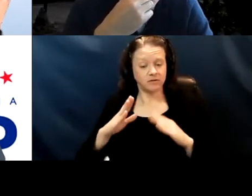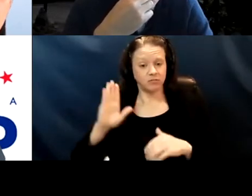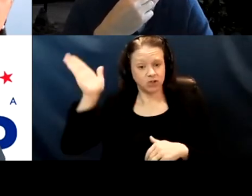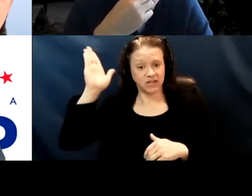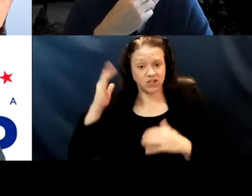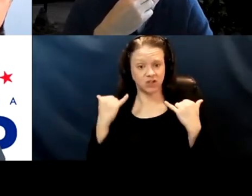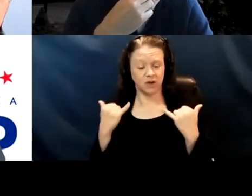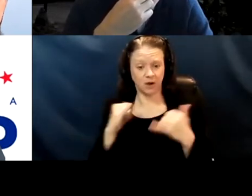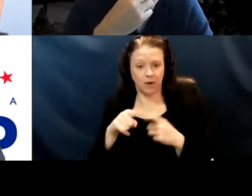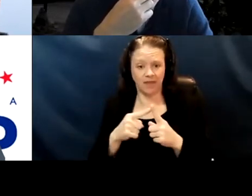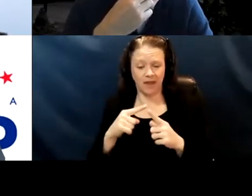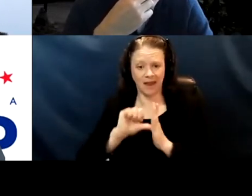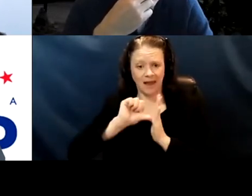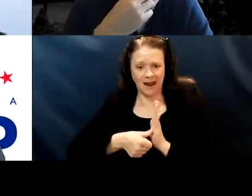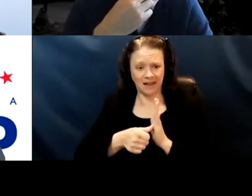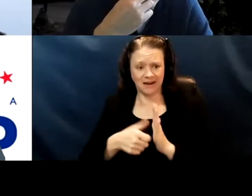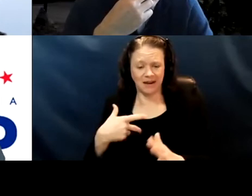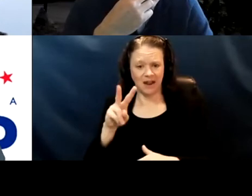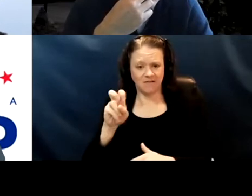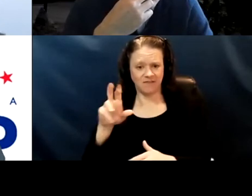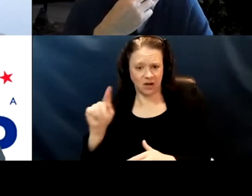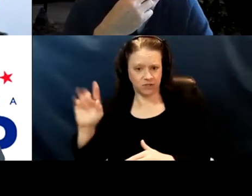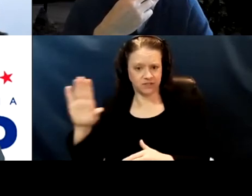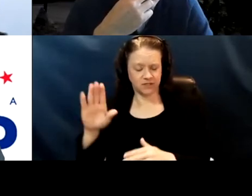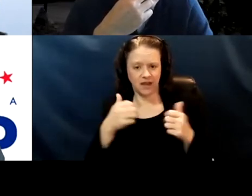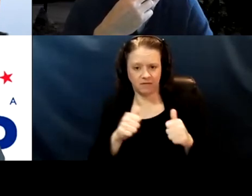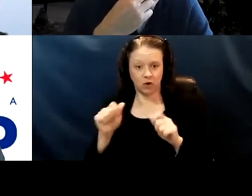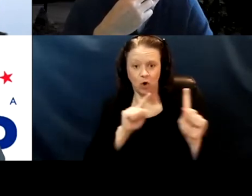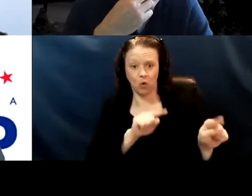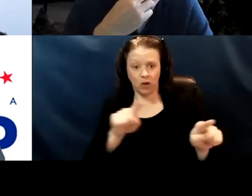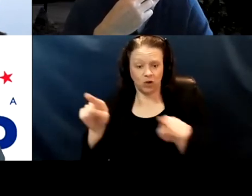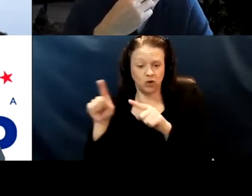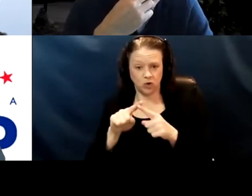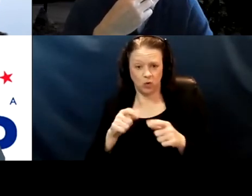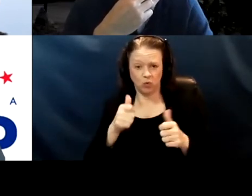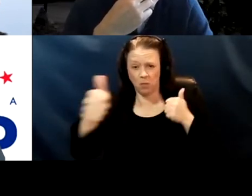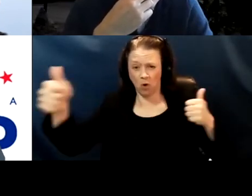veteran's efforts going to truly remote areas. And that did not look like there's a critical mass from what I saw.